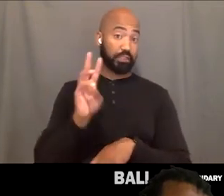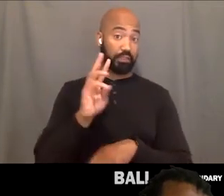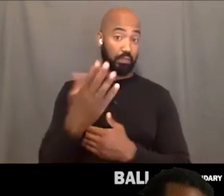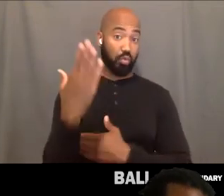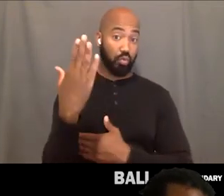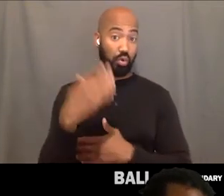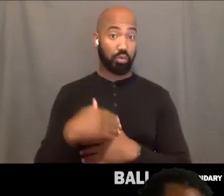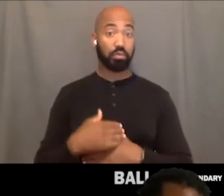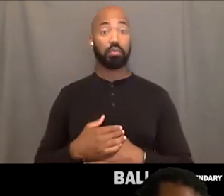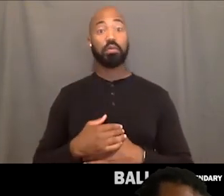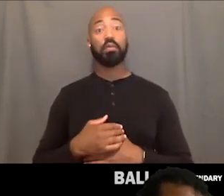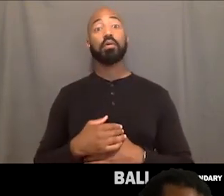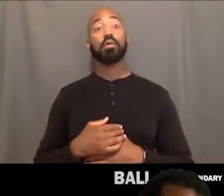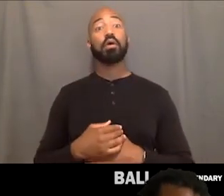reruns of T.D Jakes.